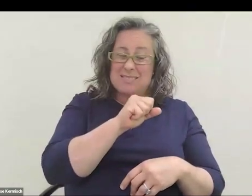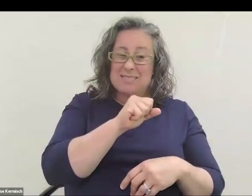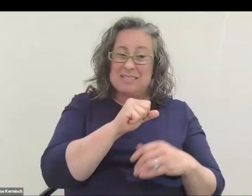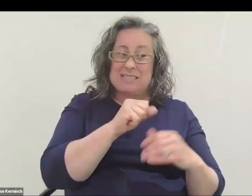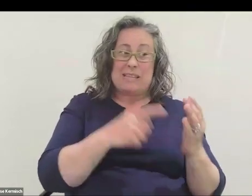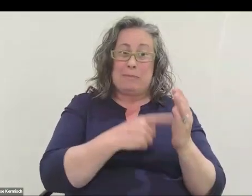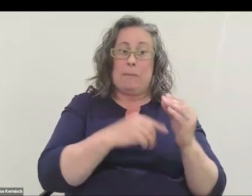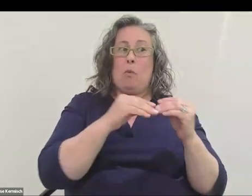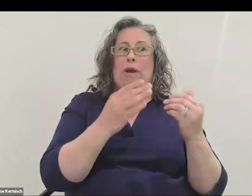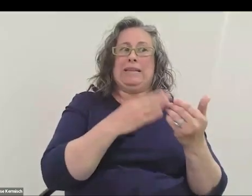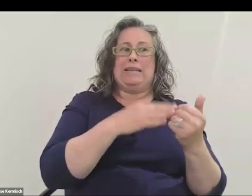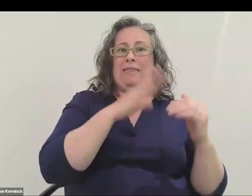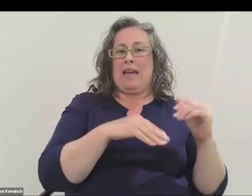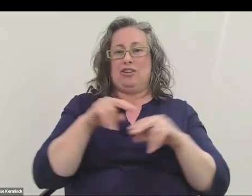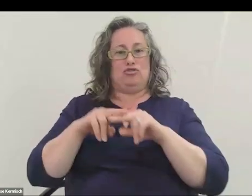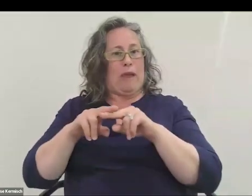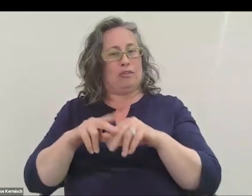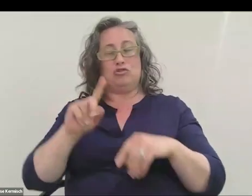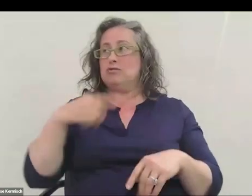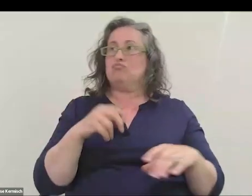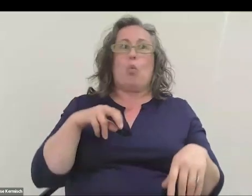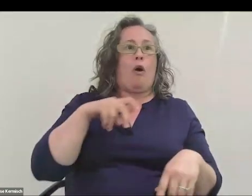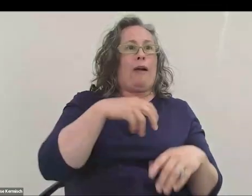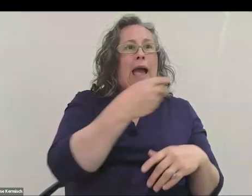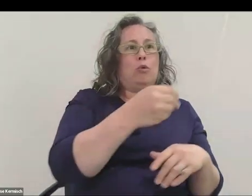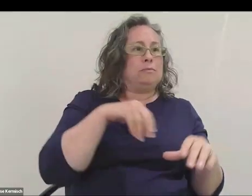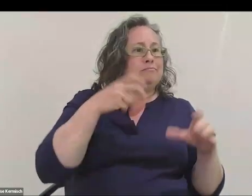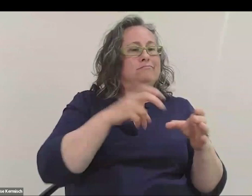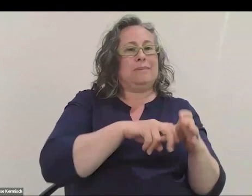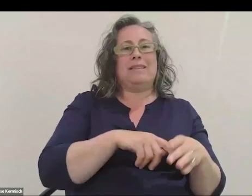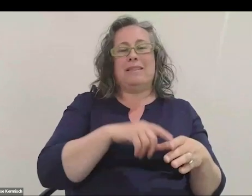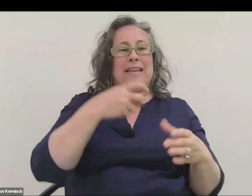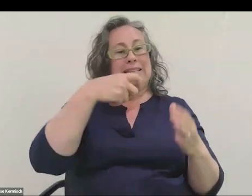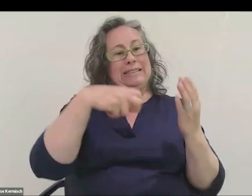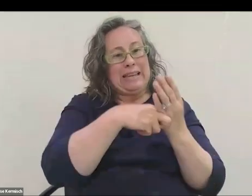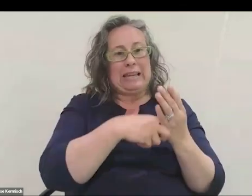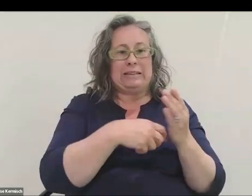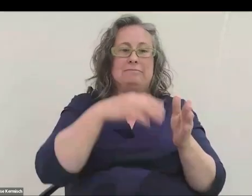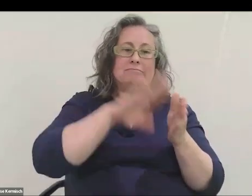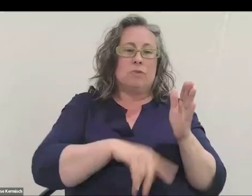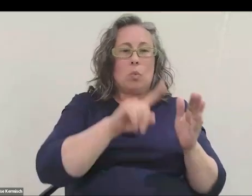You just walk outside and you get on it and the ticket is $1.50 and it takes you somewhere.